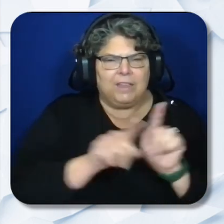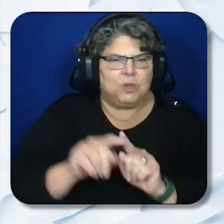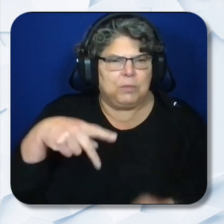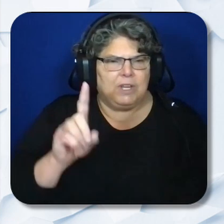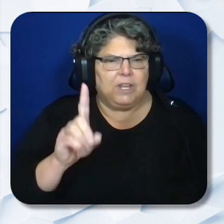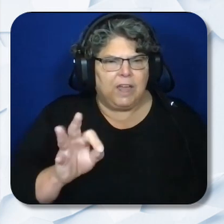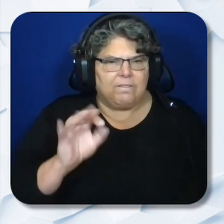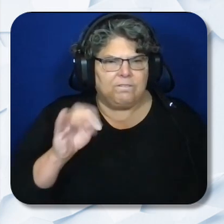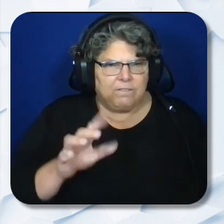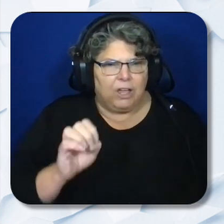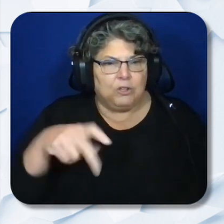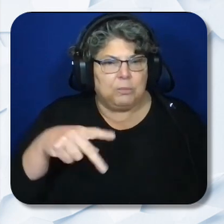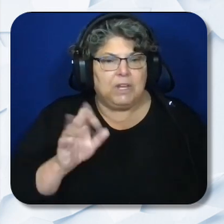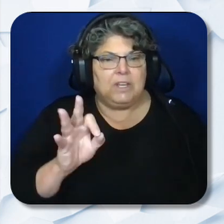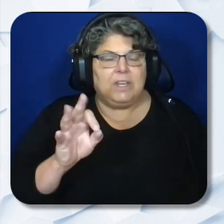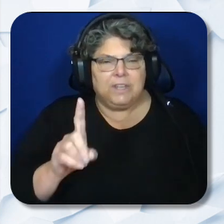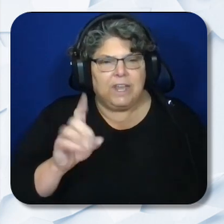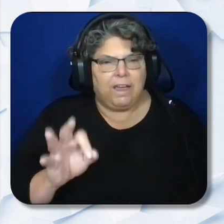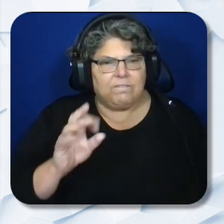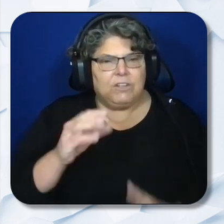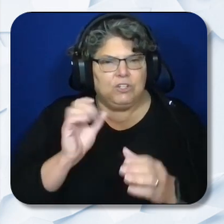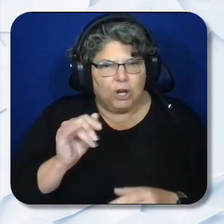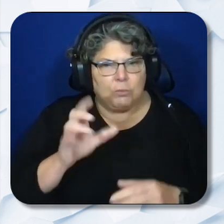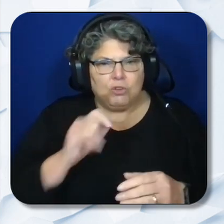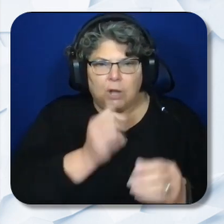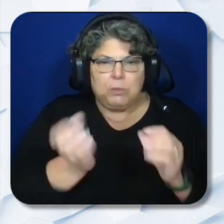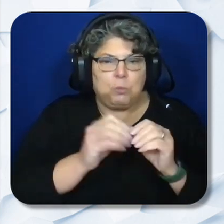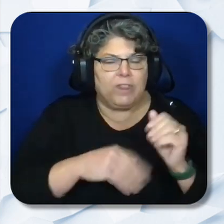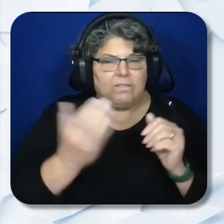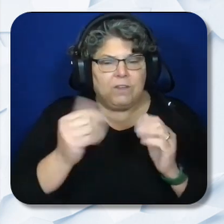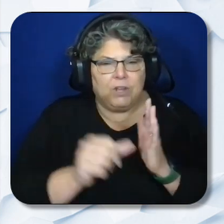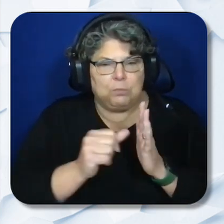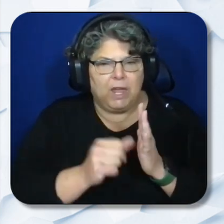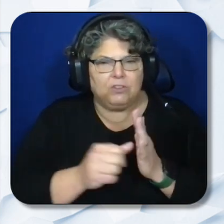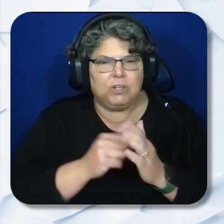should not exceed 15 pages. Applicants may separately attach supporting evidence